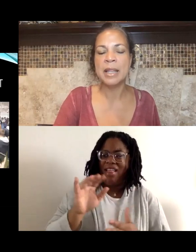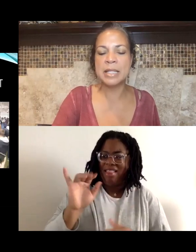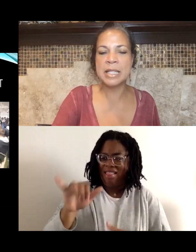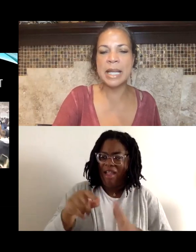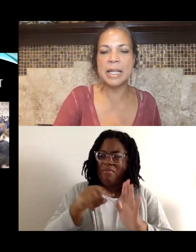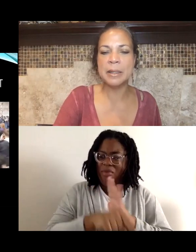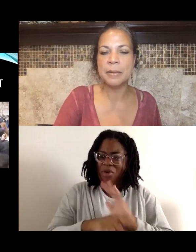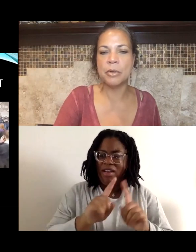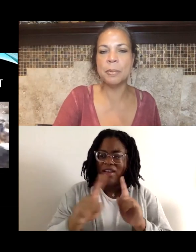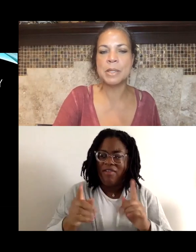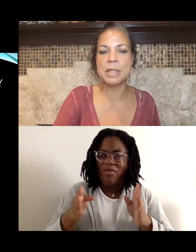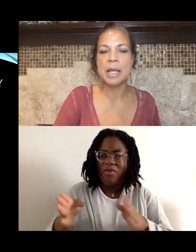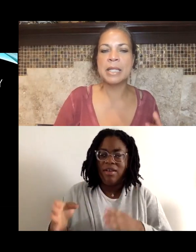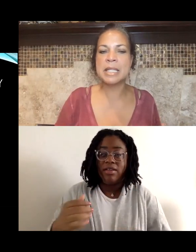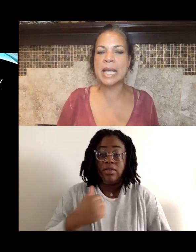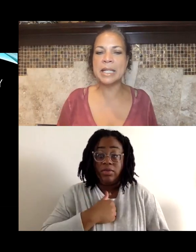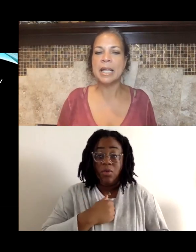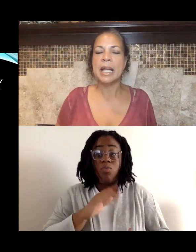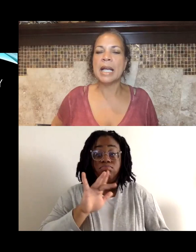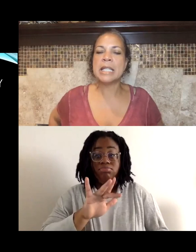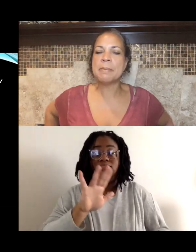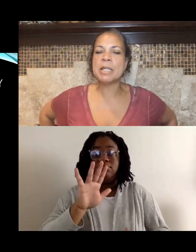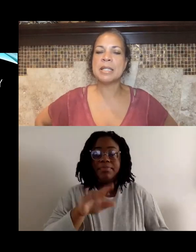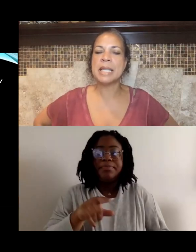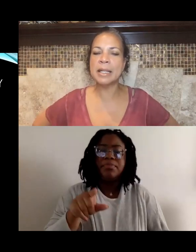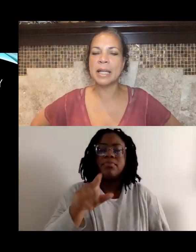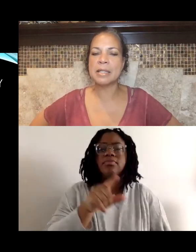The state, oops. The state attempted to tell us,